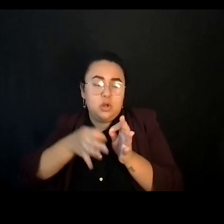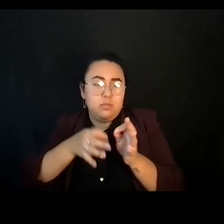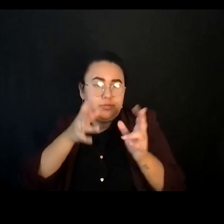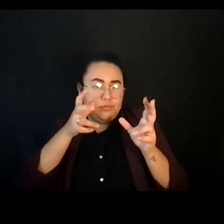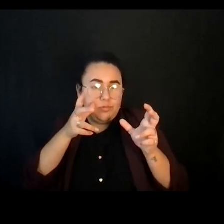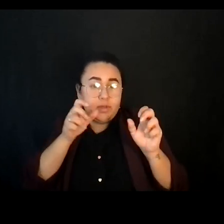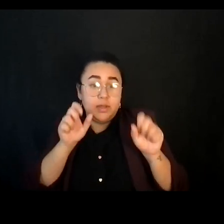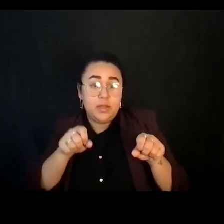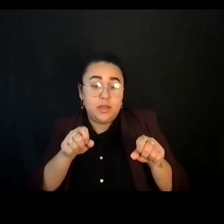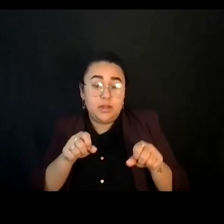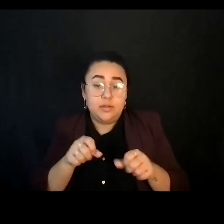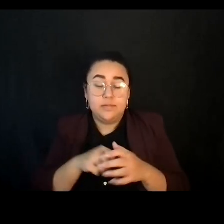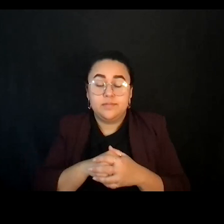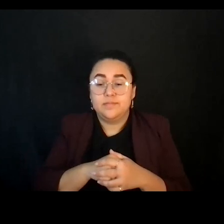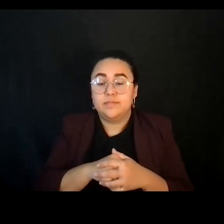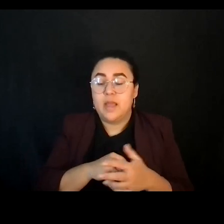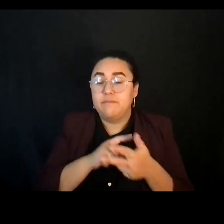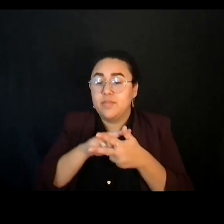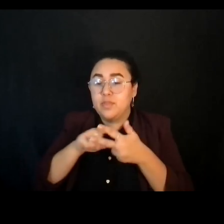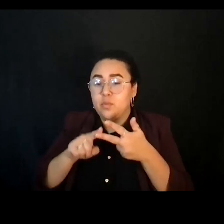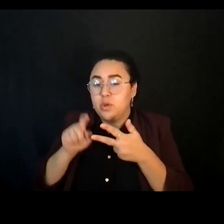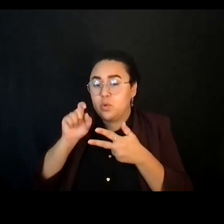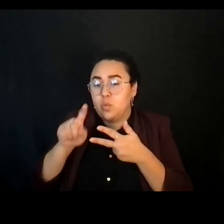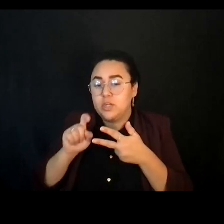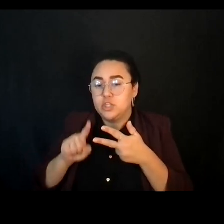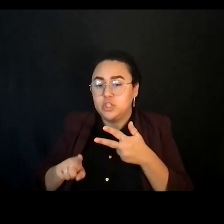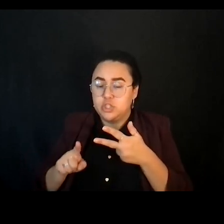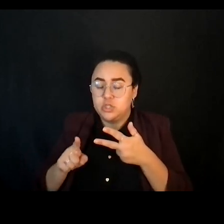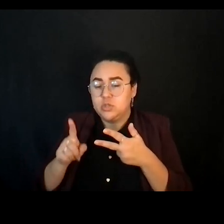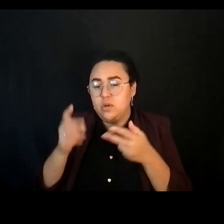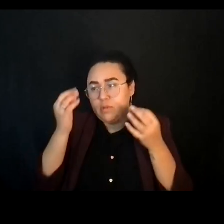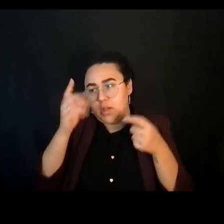So we have three big questions we want you to wrestle with a little bit together.